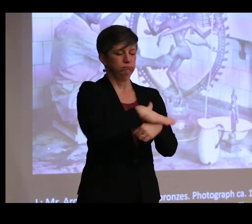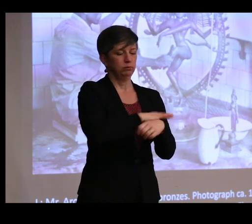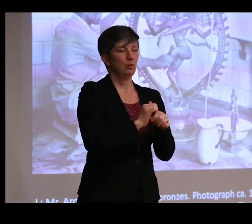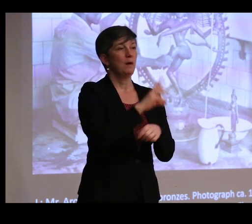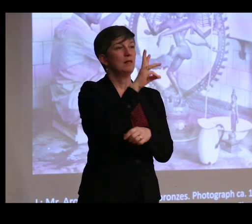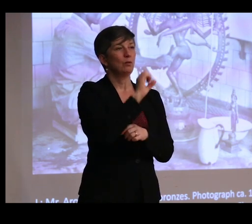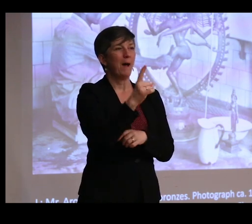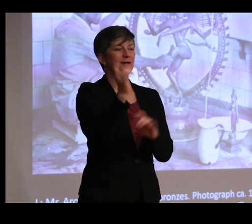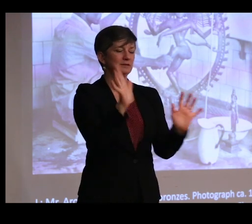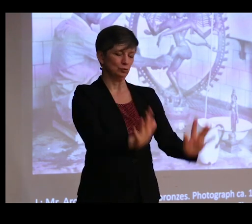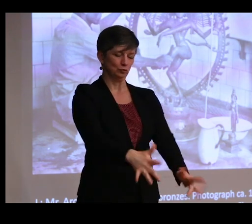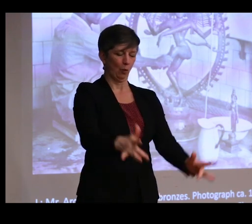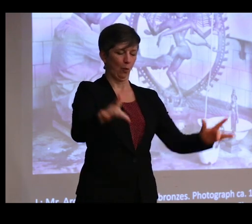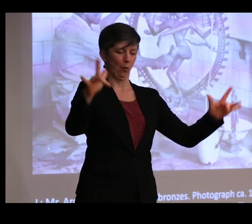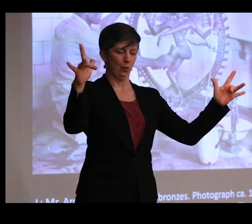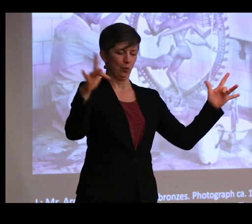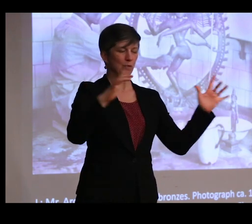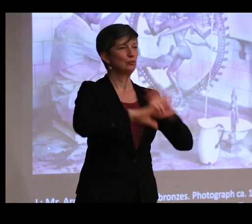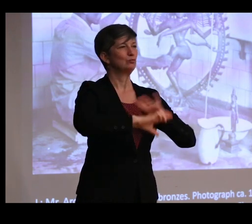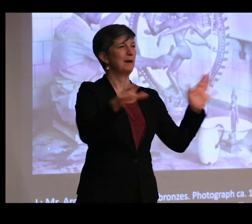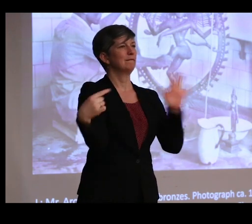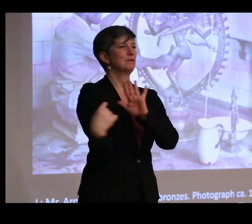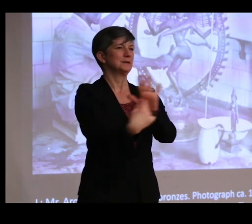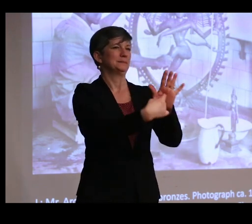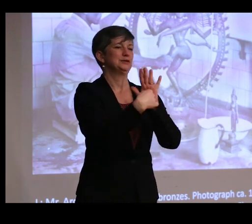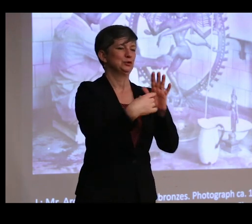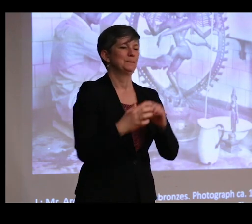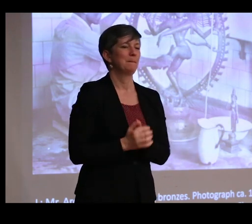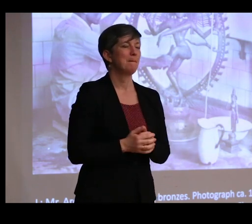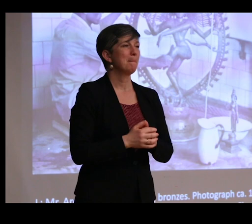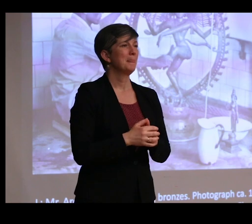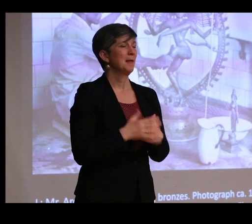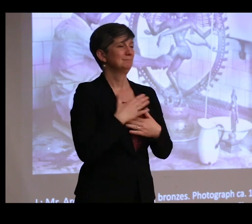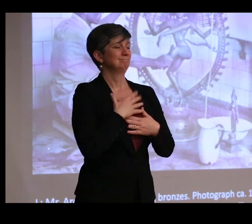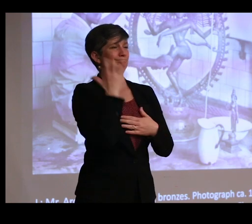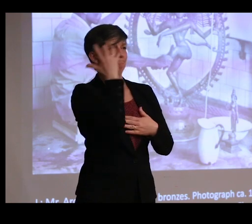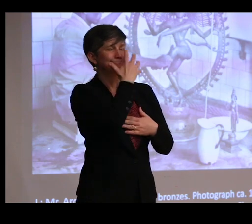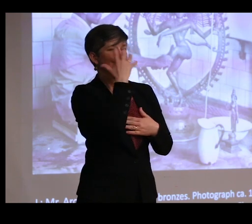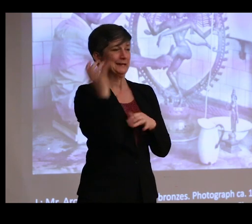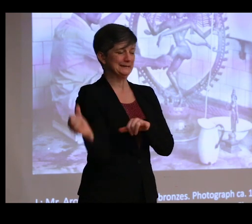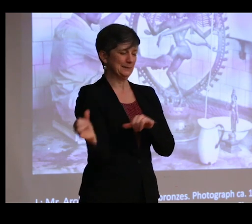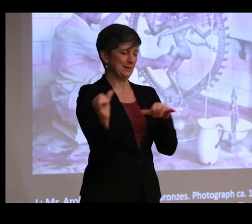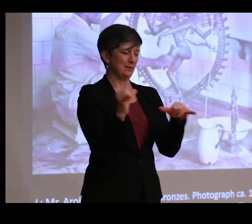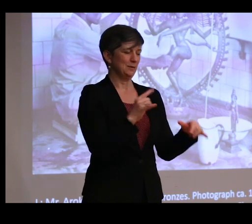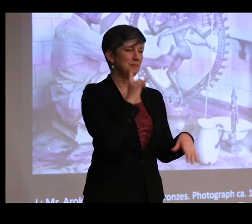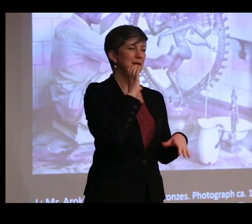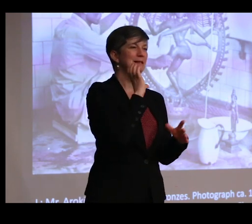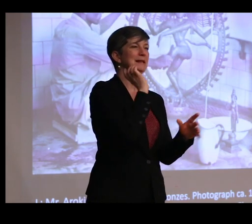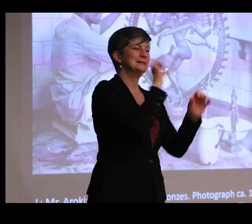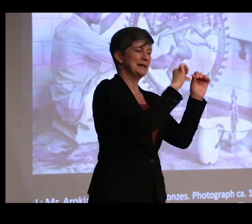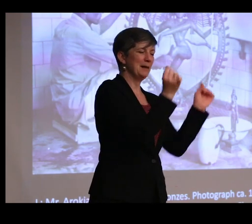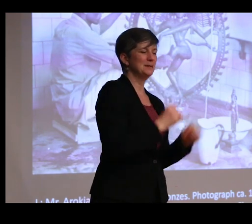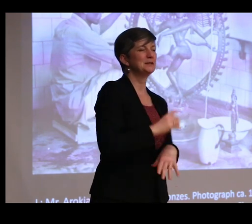until they shown and were ready for exhibition. I'm struck by the similarity between these images and the kinds of ritual care that